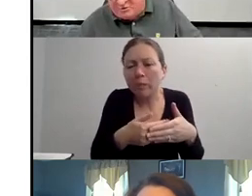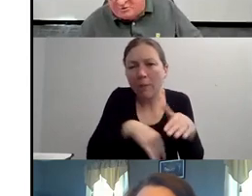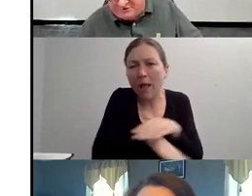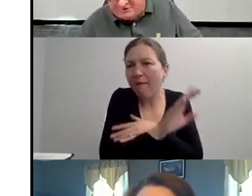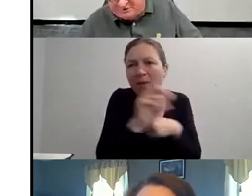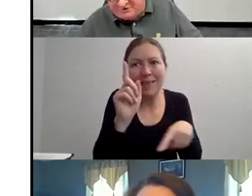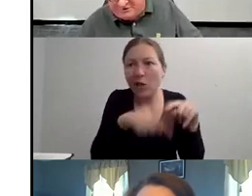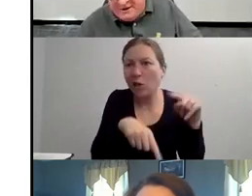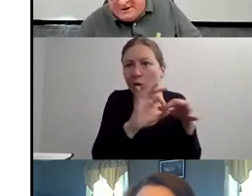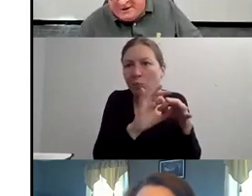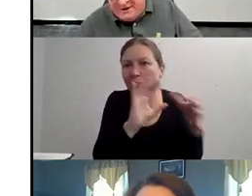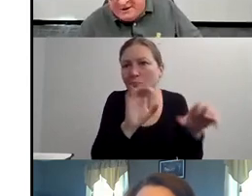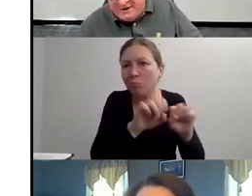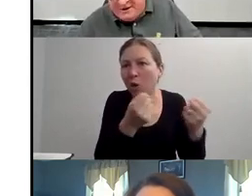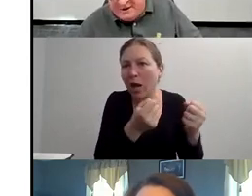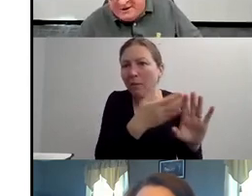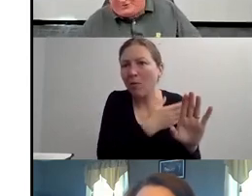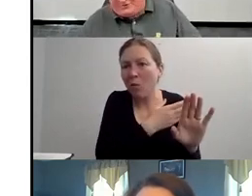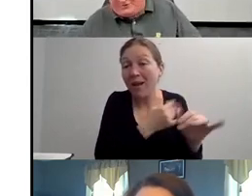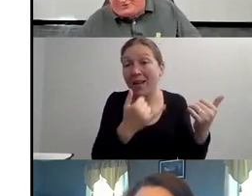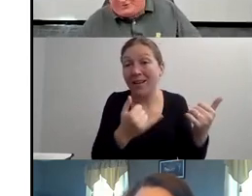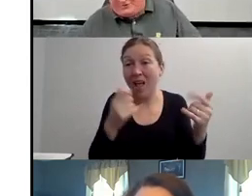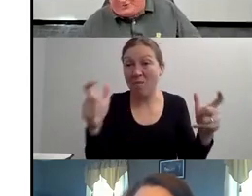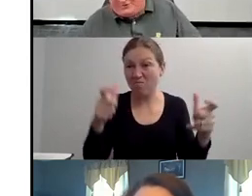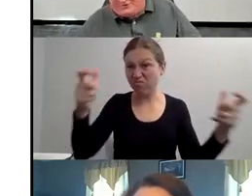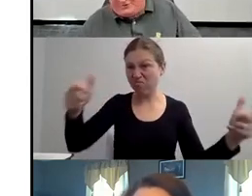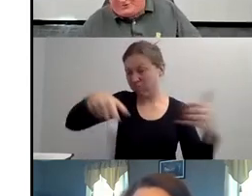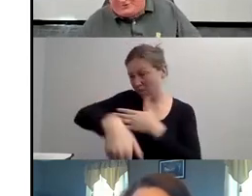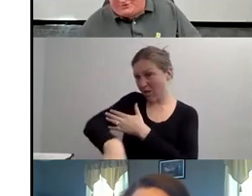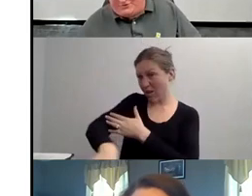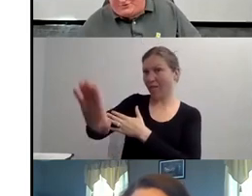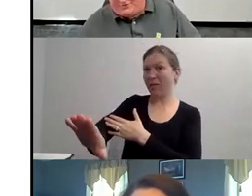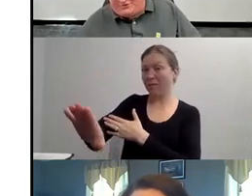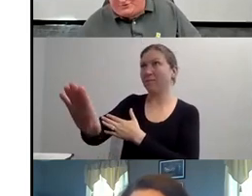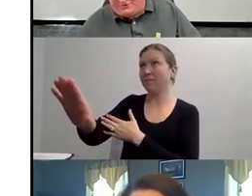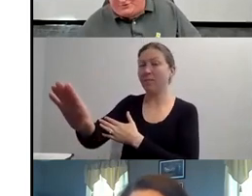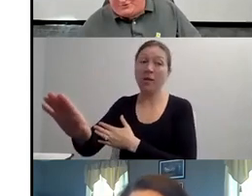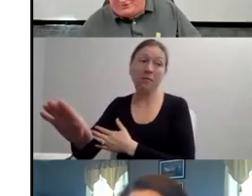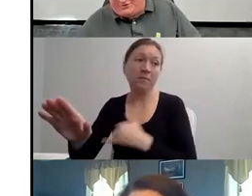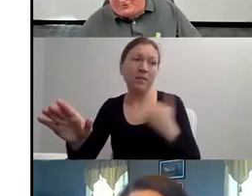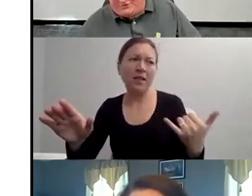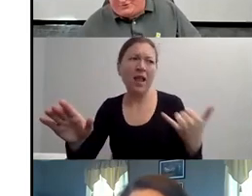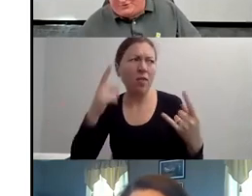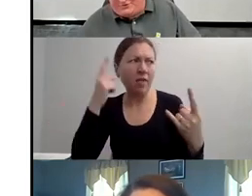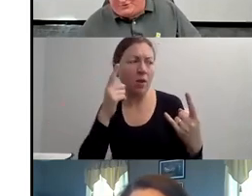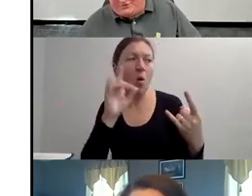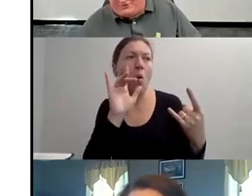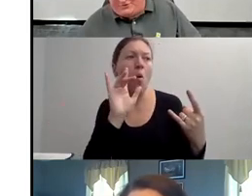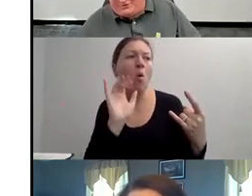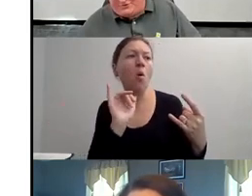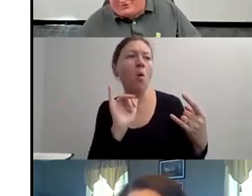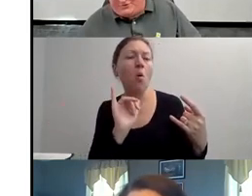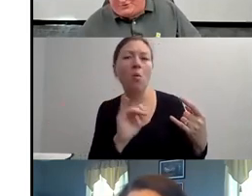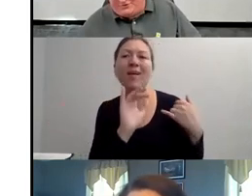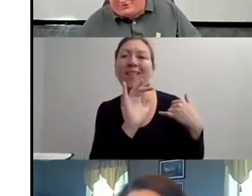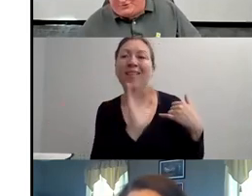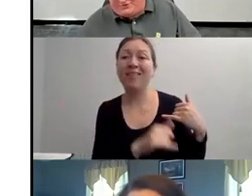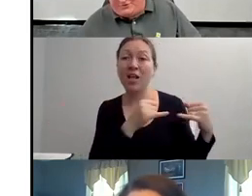BUT IT'S INSPIRATIONAL PORNOGRAPHY BECAUSE WELL MEANING PEOPLE WILL TAKE PEOPLE WITH